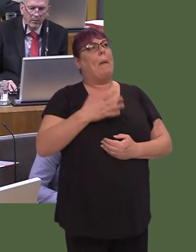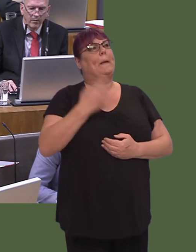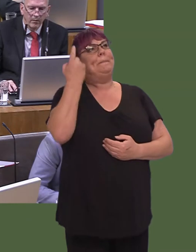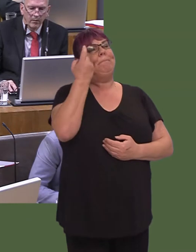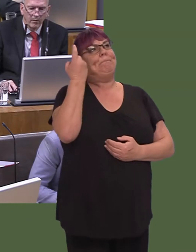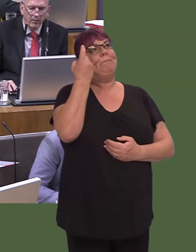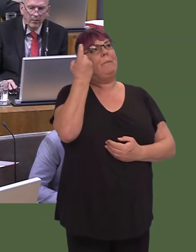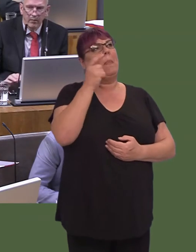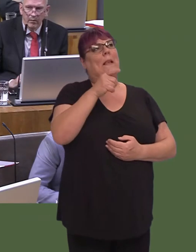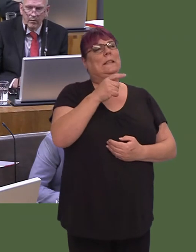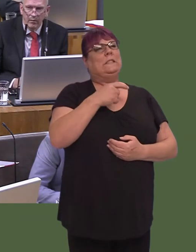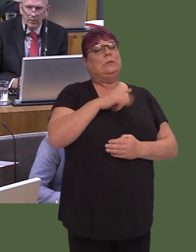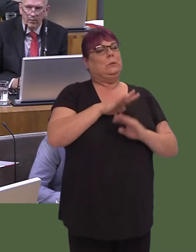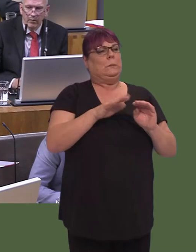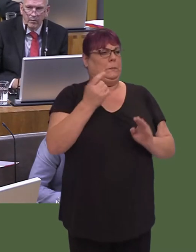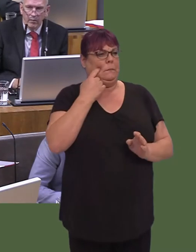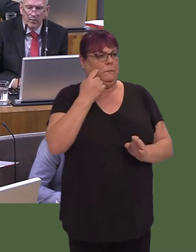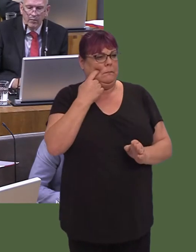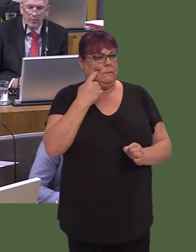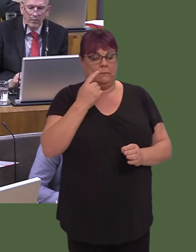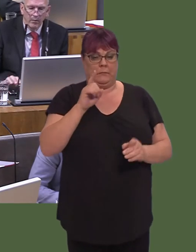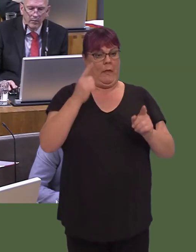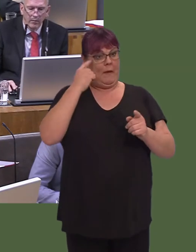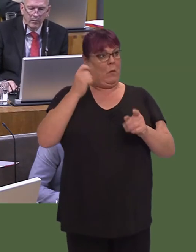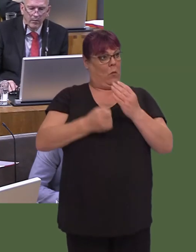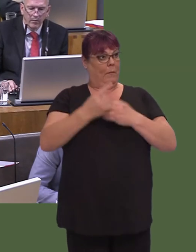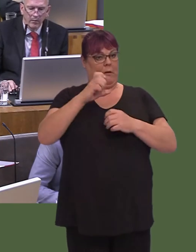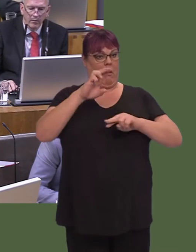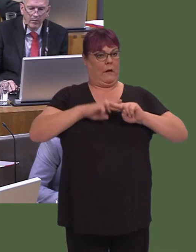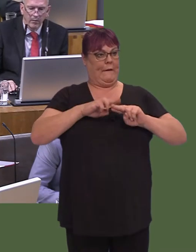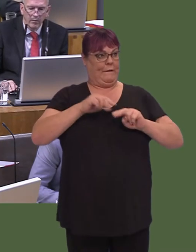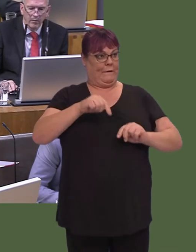A ydy hynnyín meddwl bod rhaid cael, er enghraifft, caniat‚d cynllunio i bob un o'r rheini?